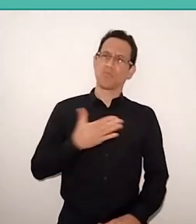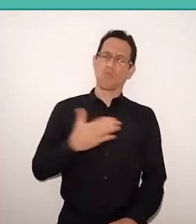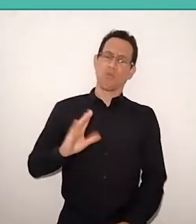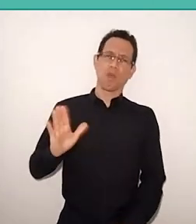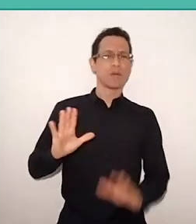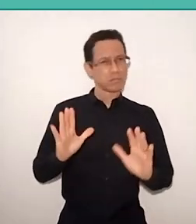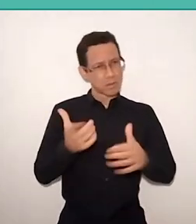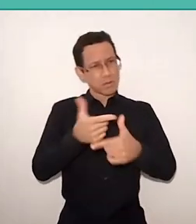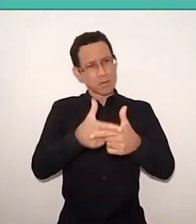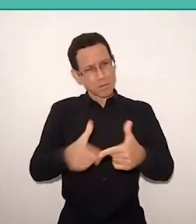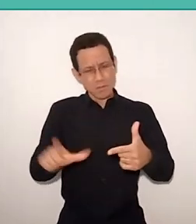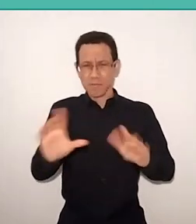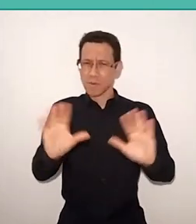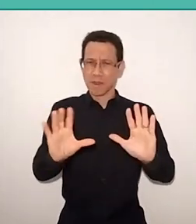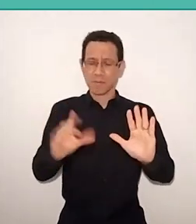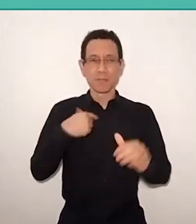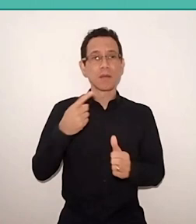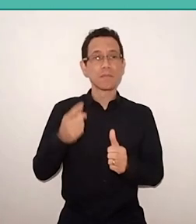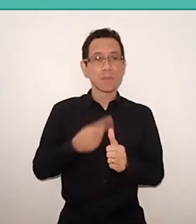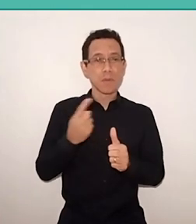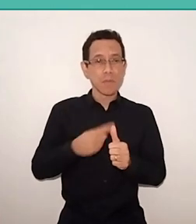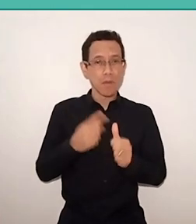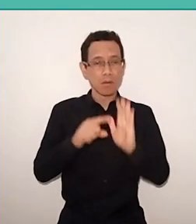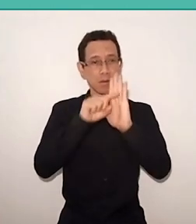read and try to see why it's against it.